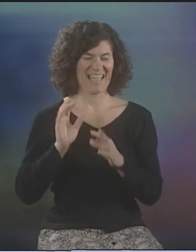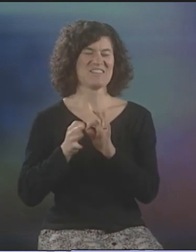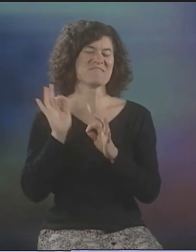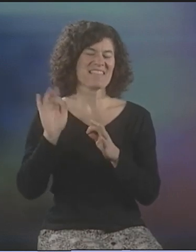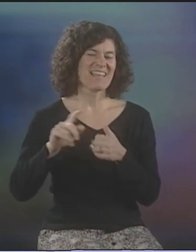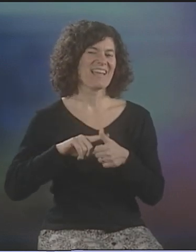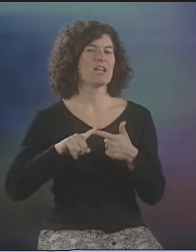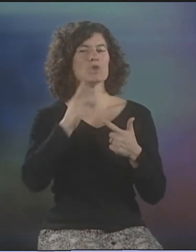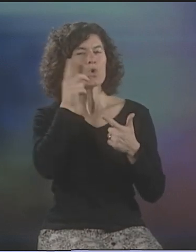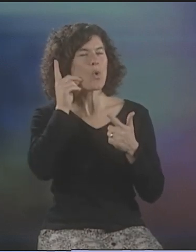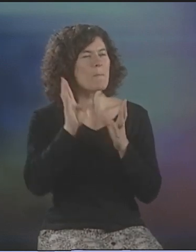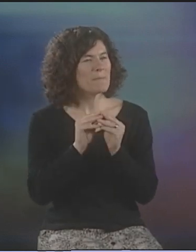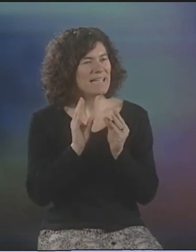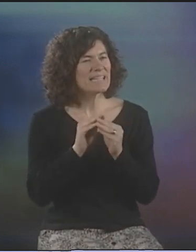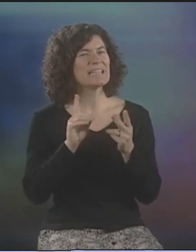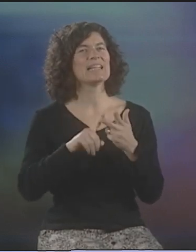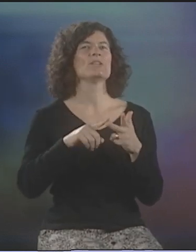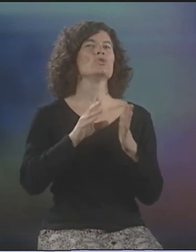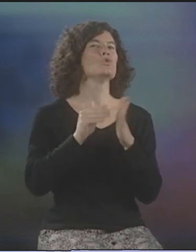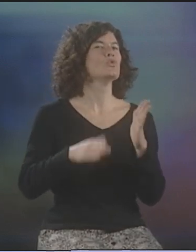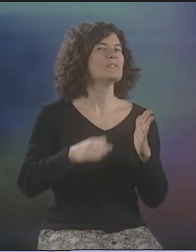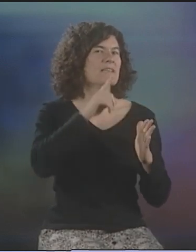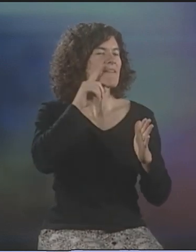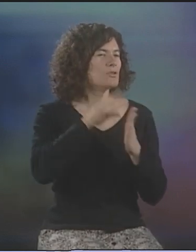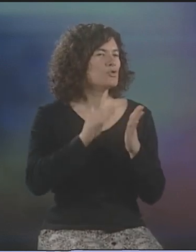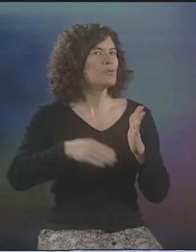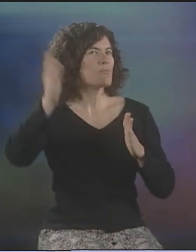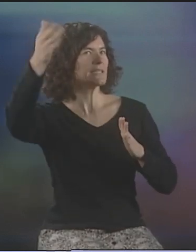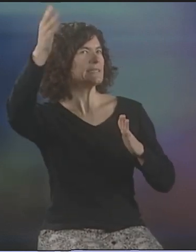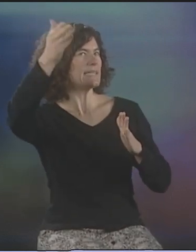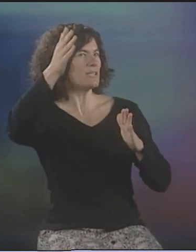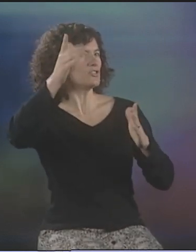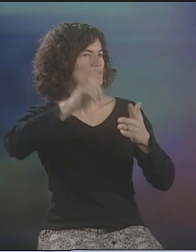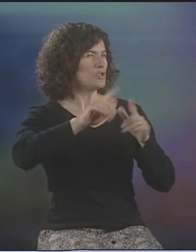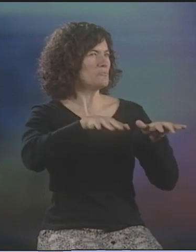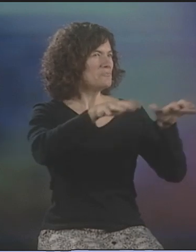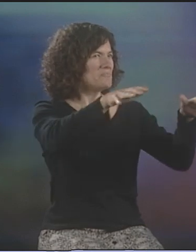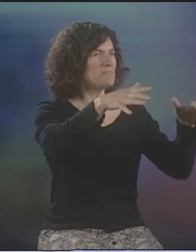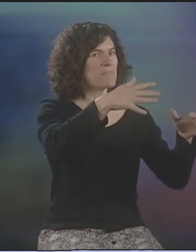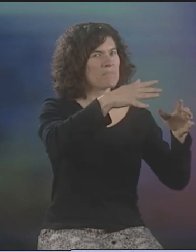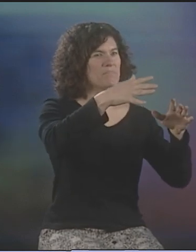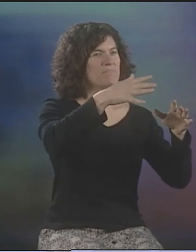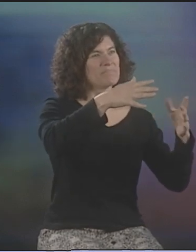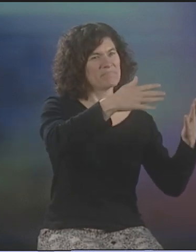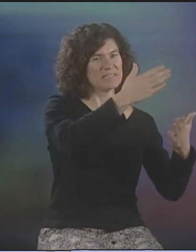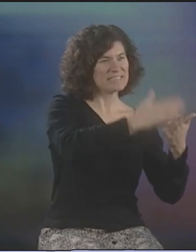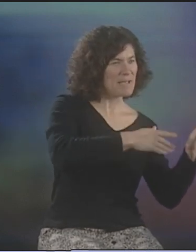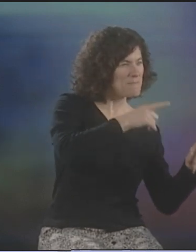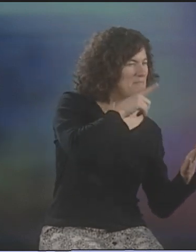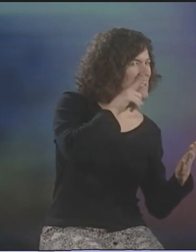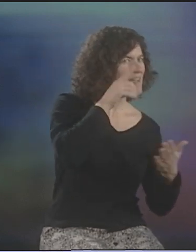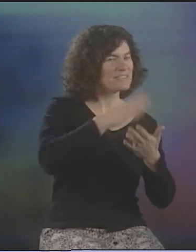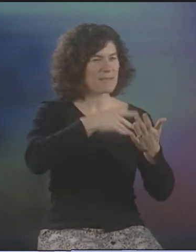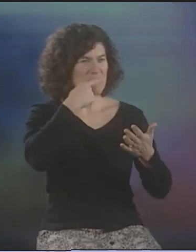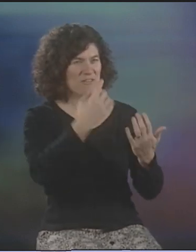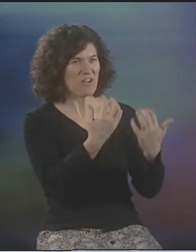I ALSO PROVIDED SERVICES FOR DORM MEETINGS AND PRESENTATIONS WITH AUDIENCES THAT WERE MIXED DEAF AND HEARING.